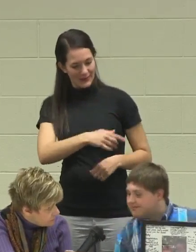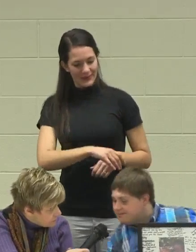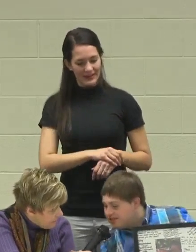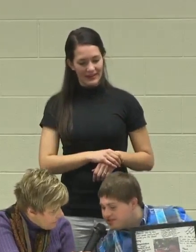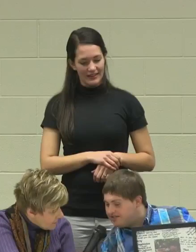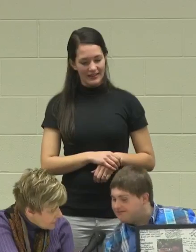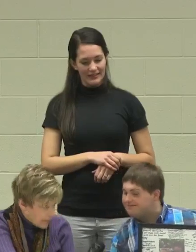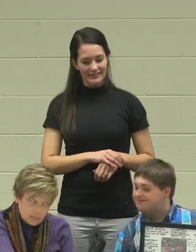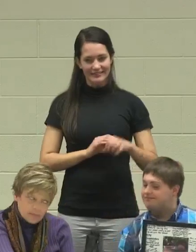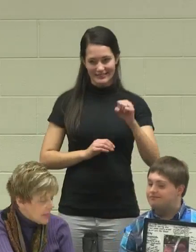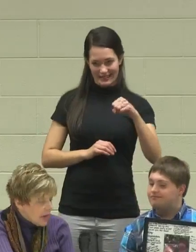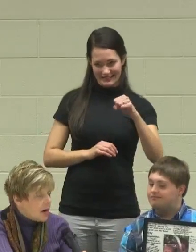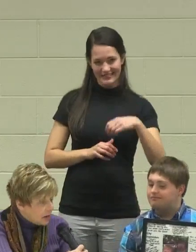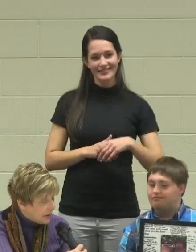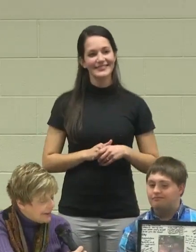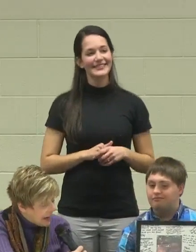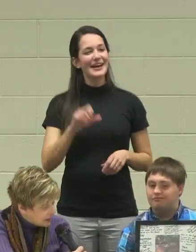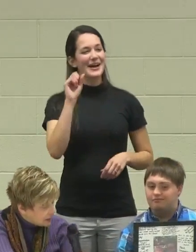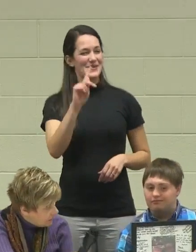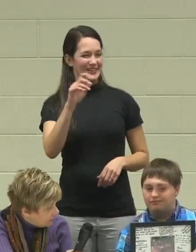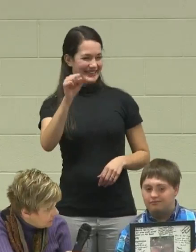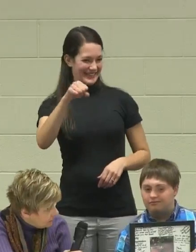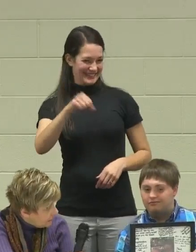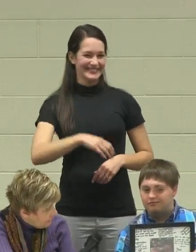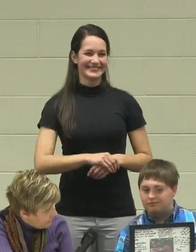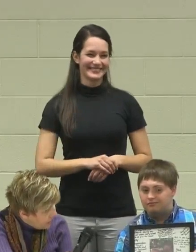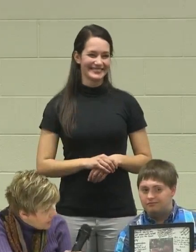"Yes." Alright, yes. [Laugh ]